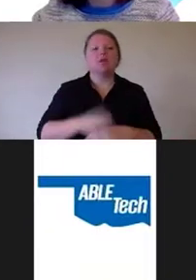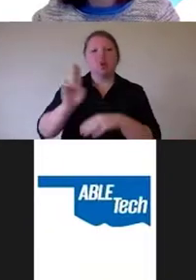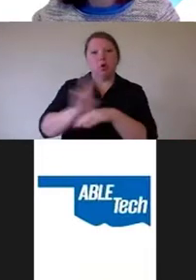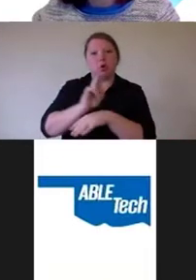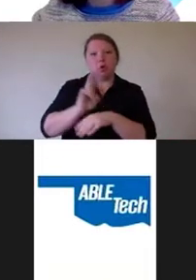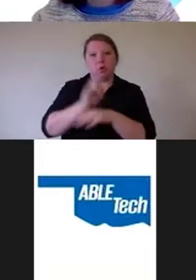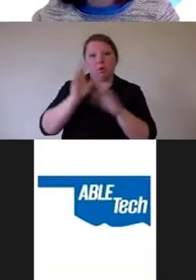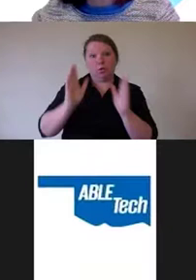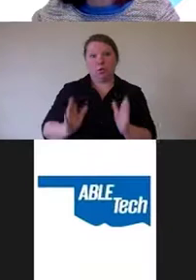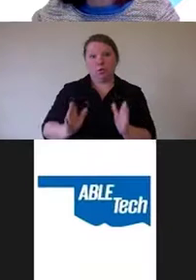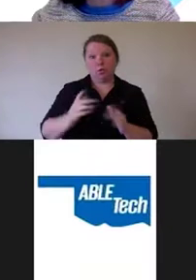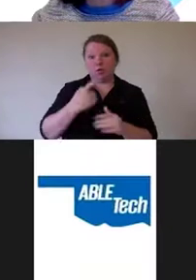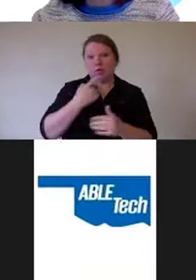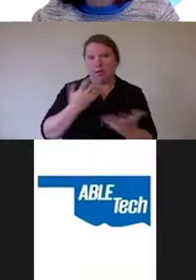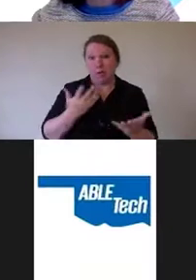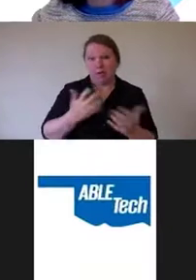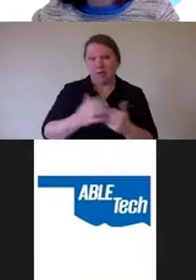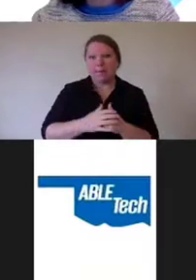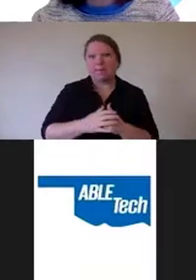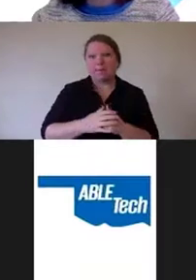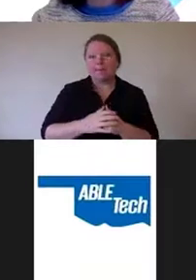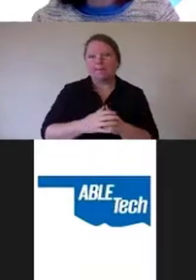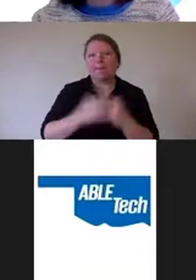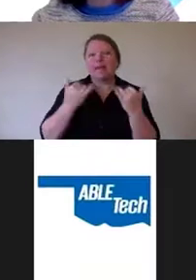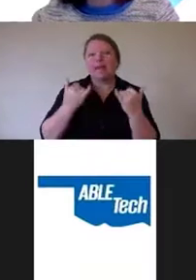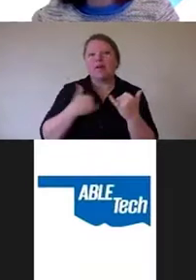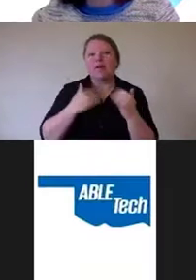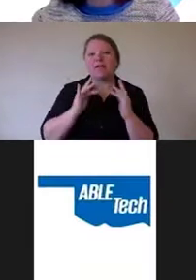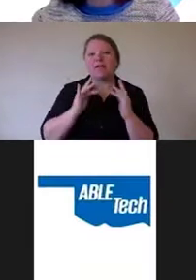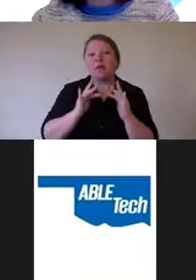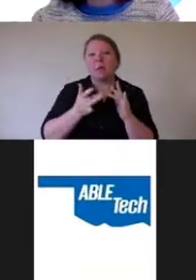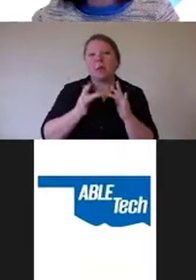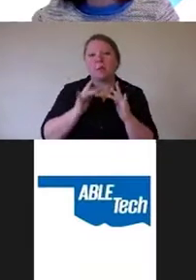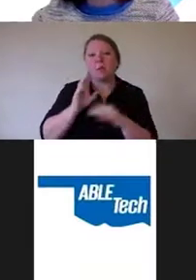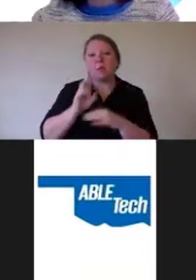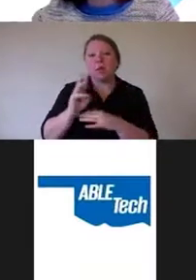There is now a website called AccessiByeBye,